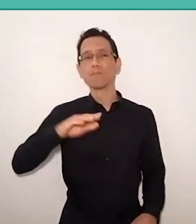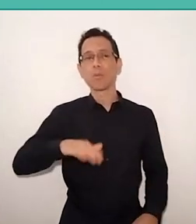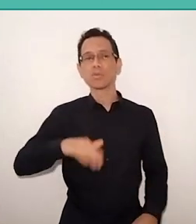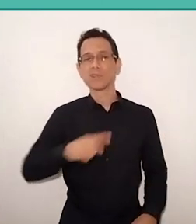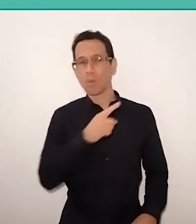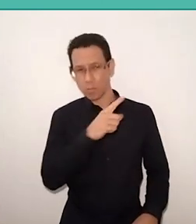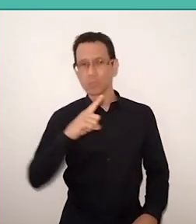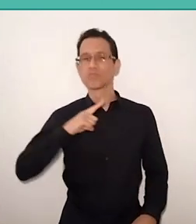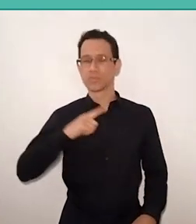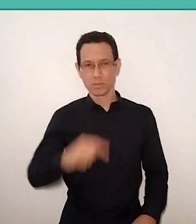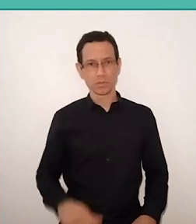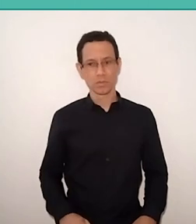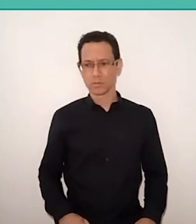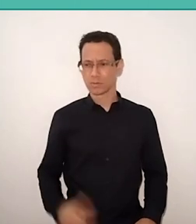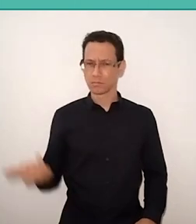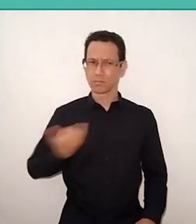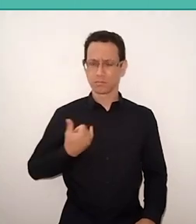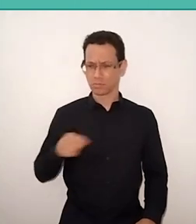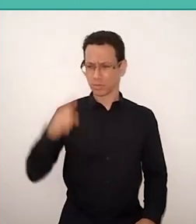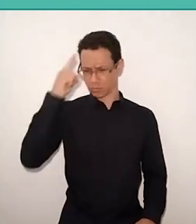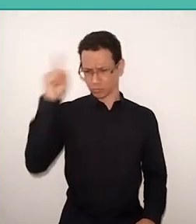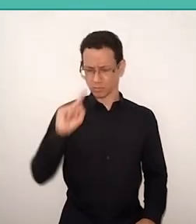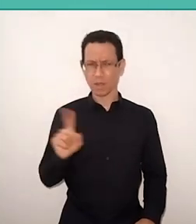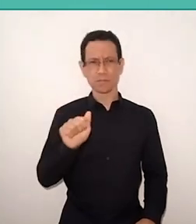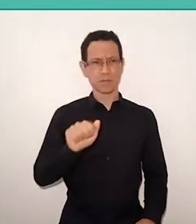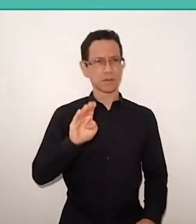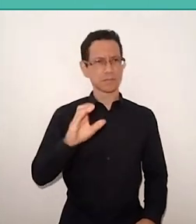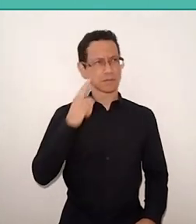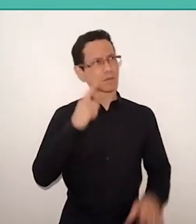I looked, it was written "promotion", I was very impressed, because the word "promotion" it's a complicated word,